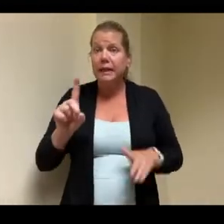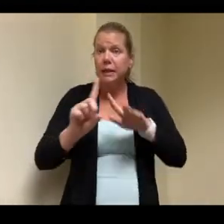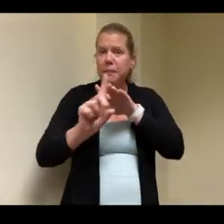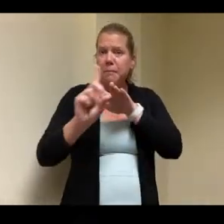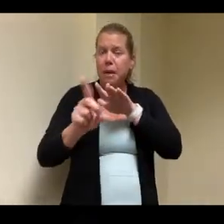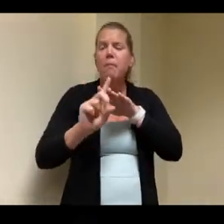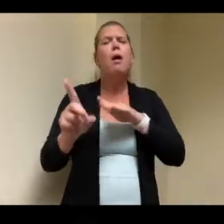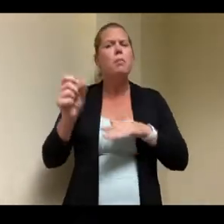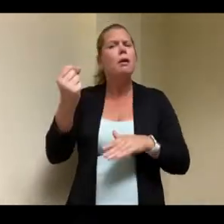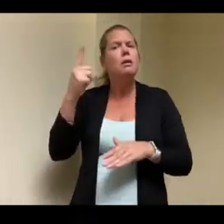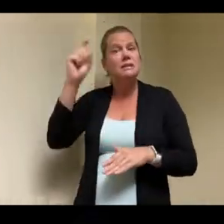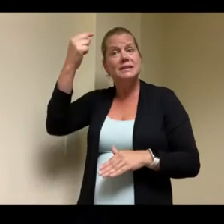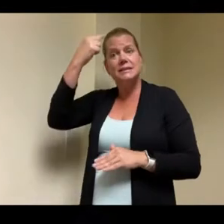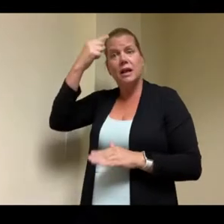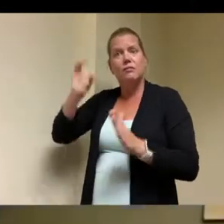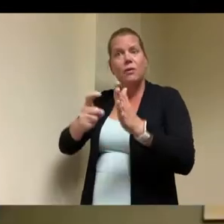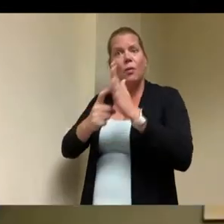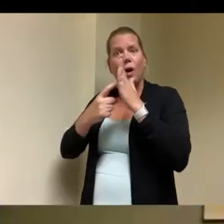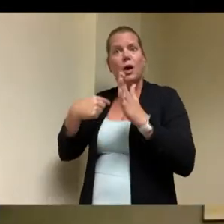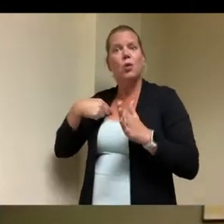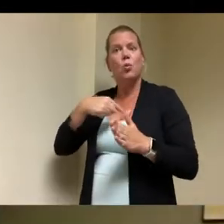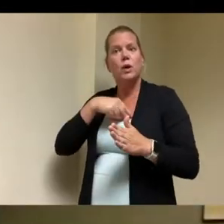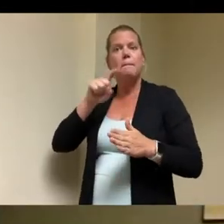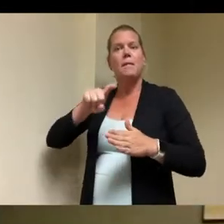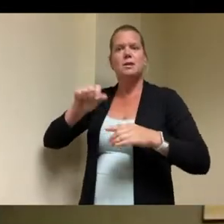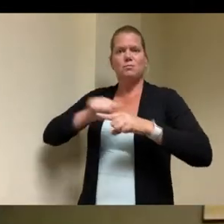to actually have drills unannounced drills